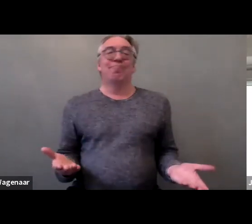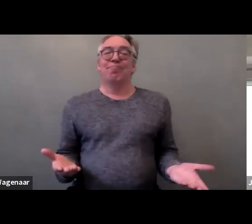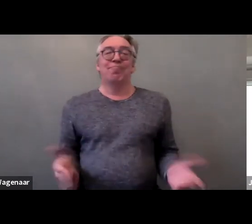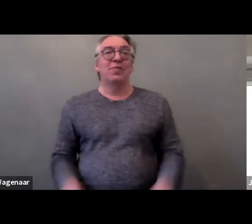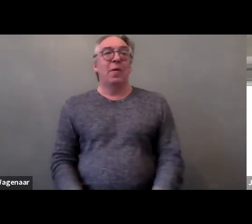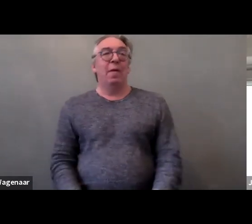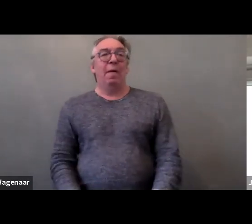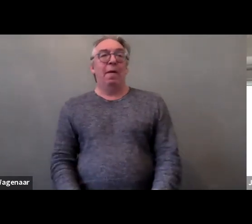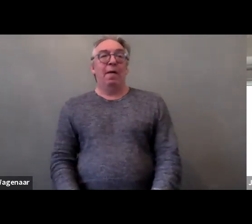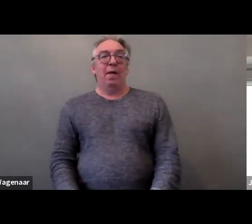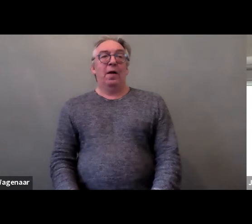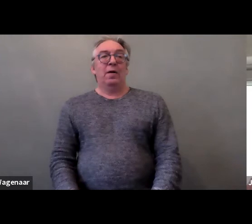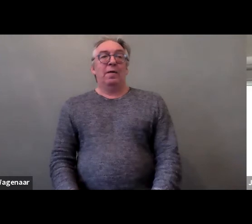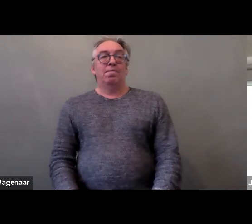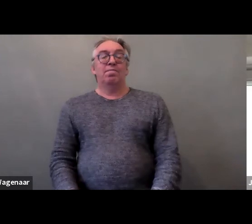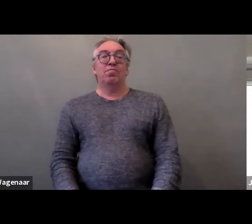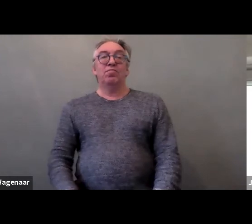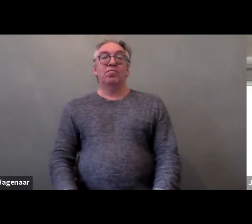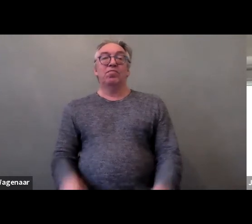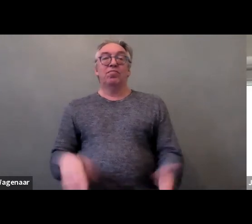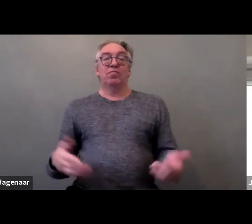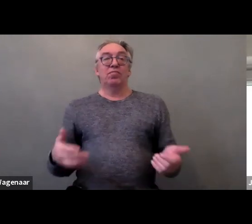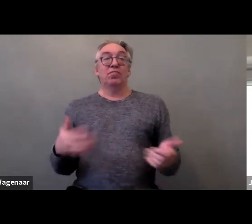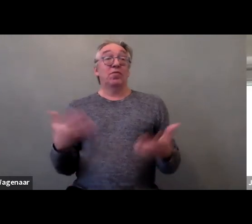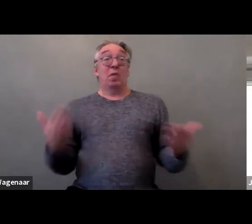That can be a big institution, you can even have an institution